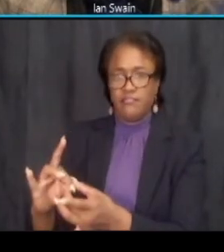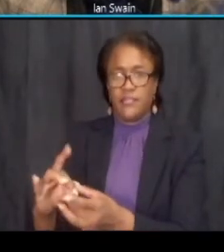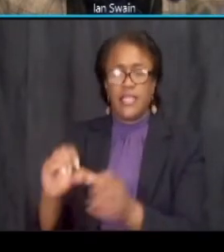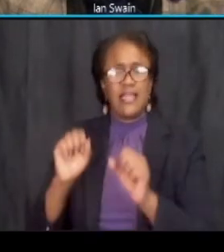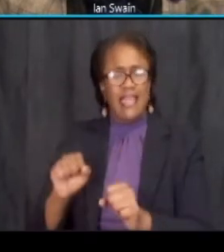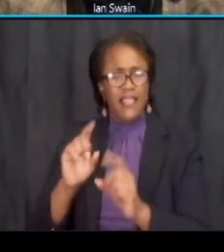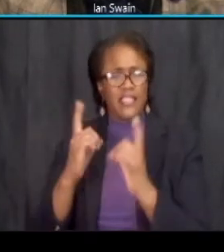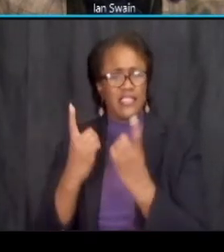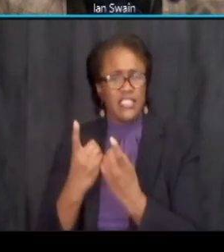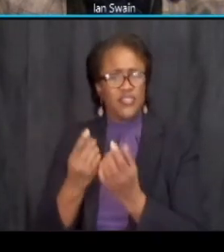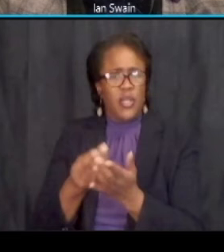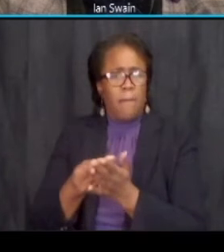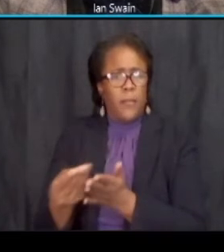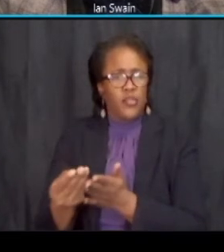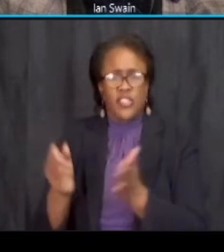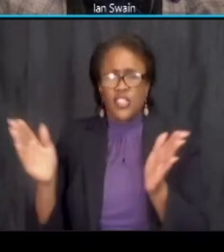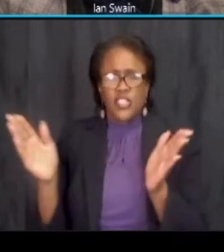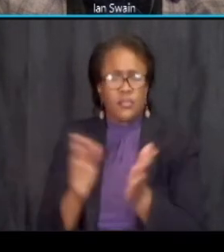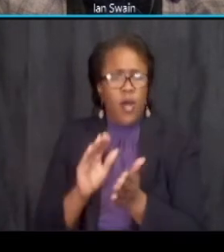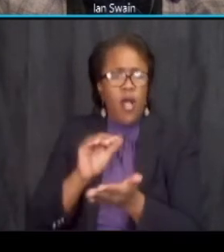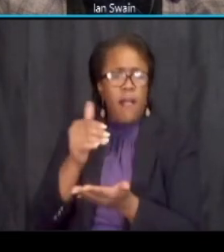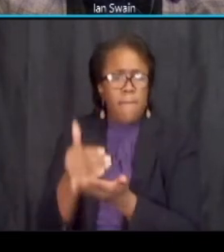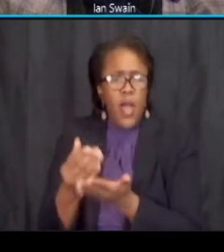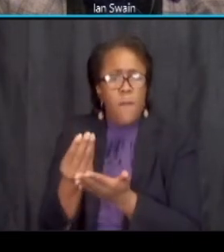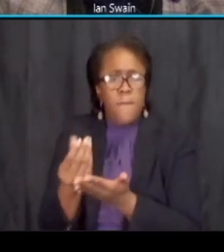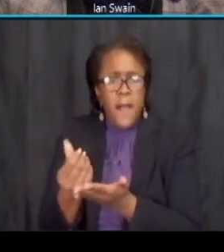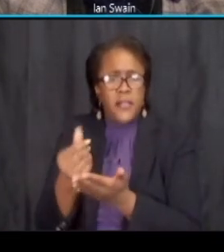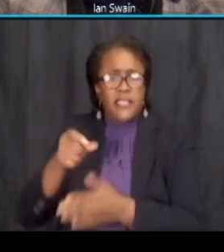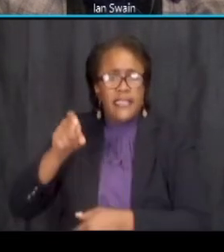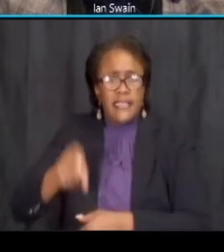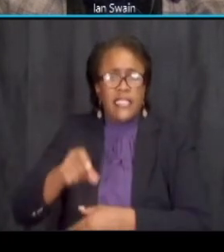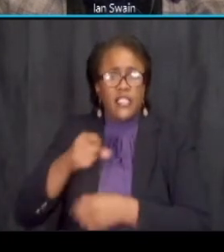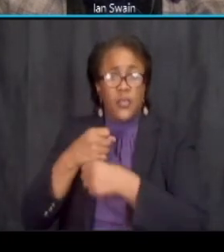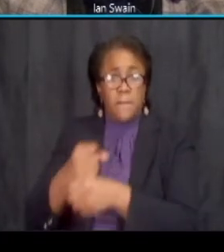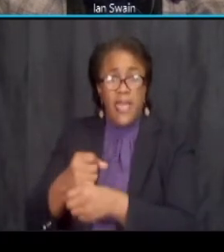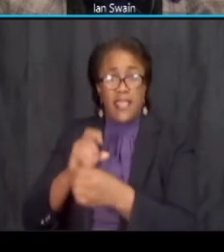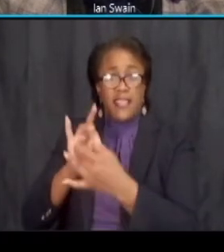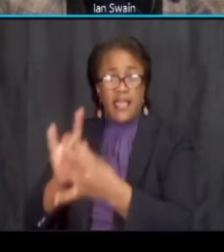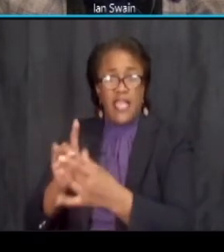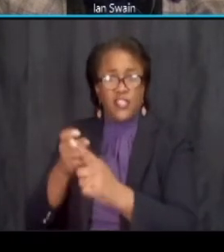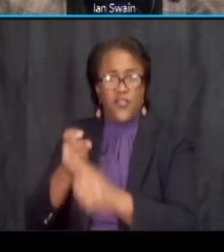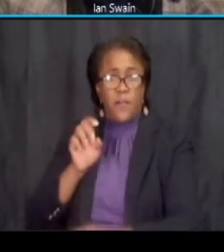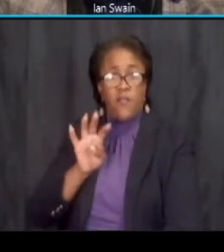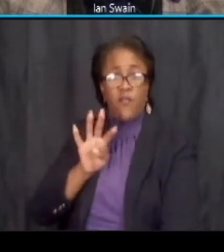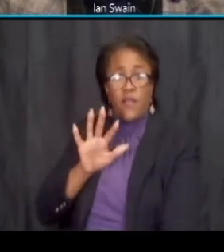extremely small amount of property needed to make the connection from 45th to east capital